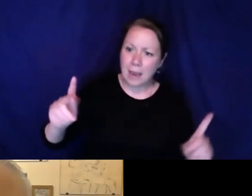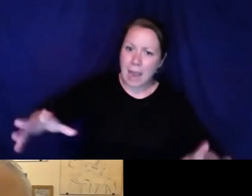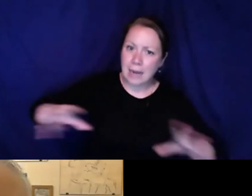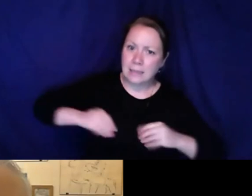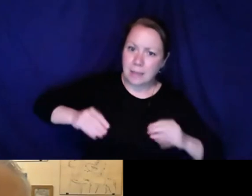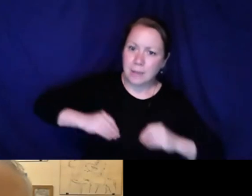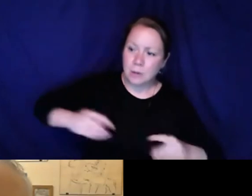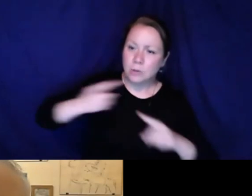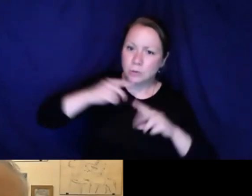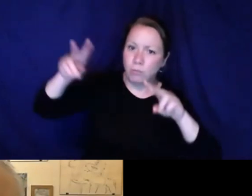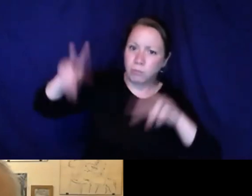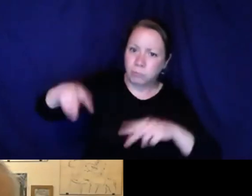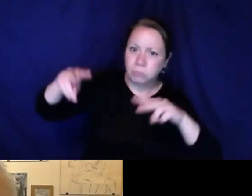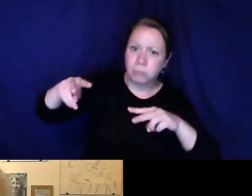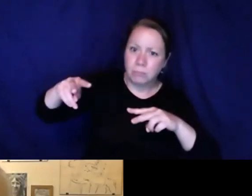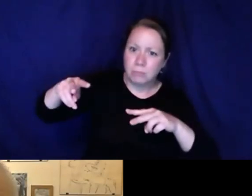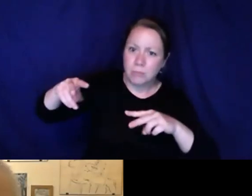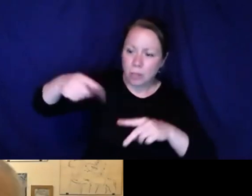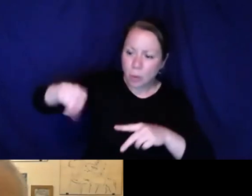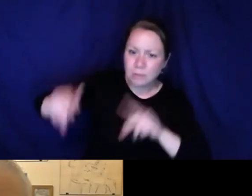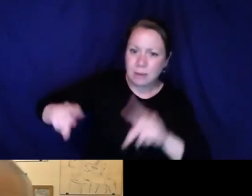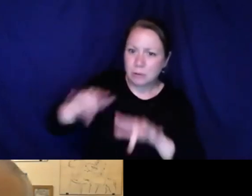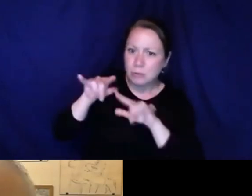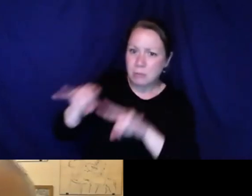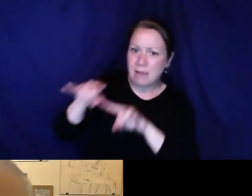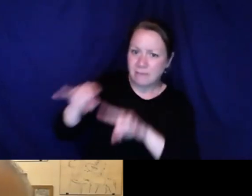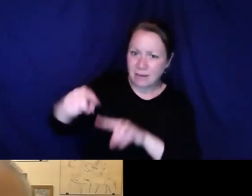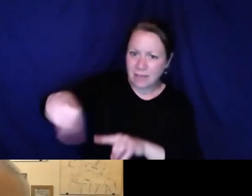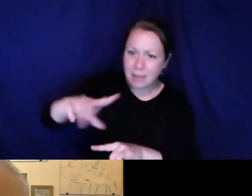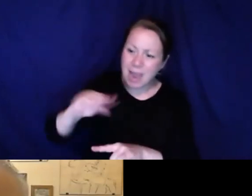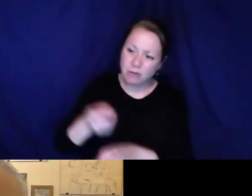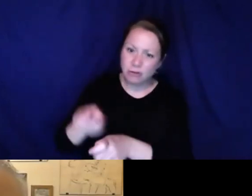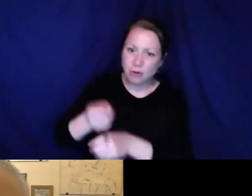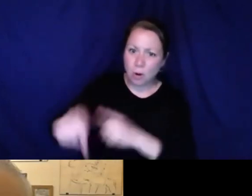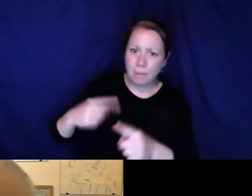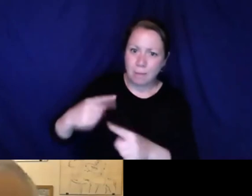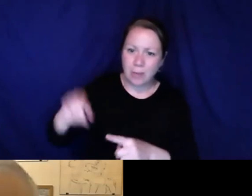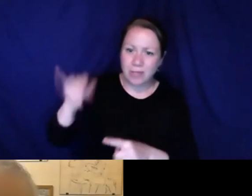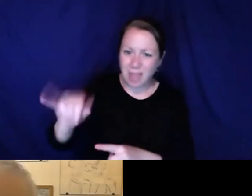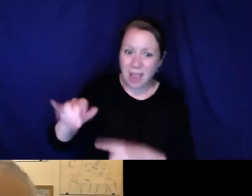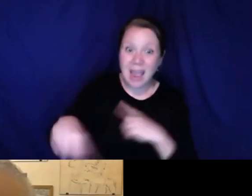disabilities, it is still fashionable and OK in the society to look down on those